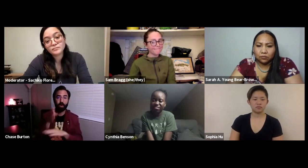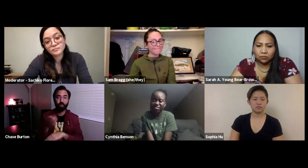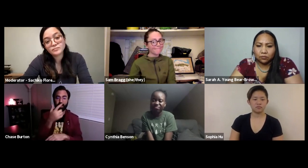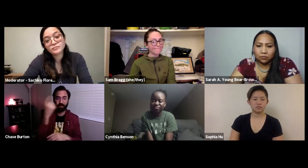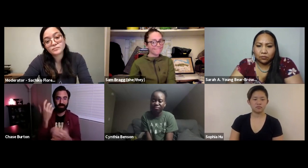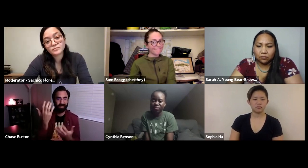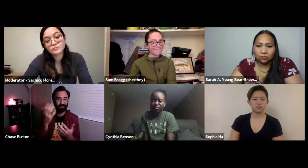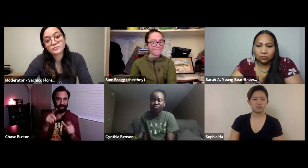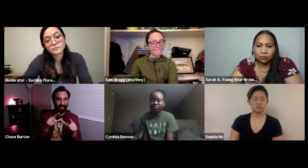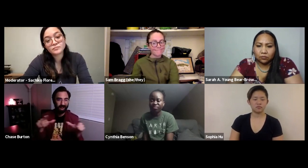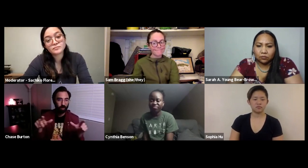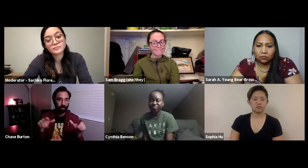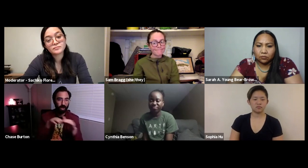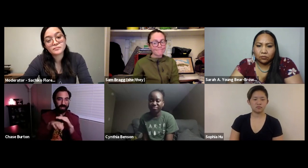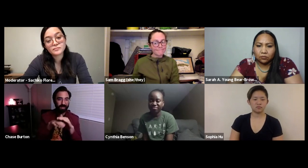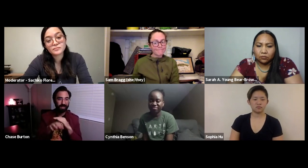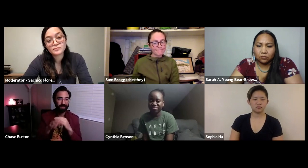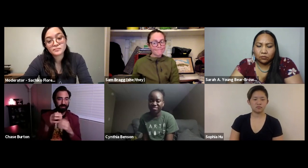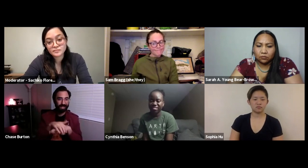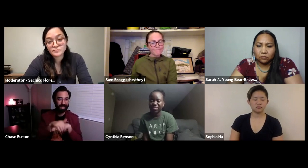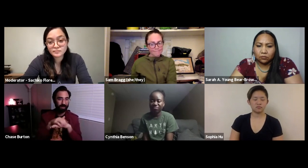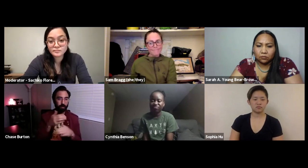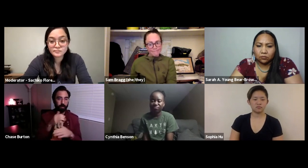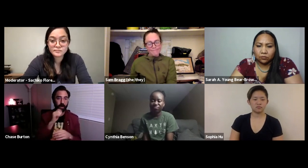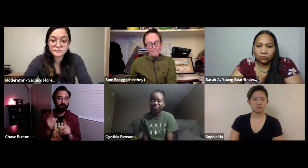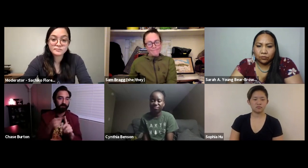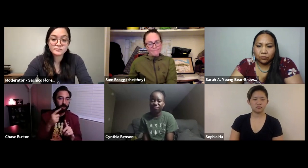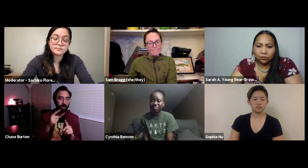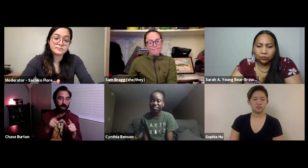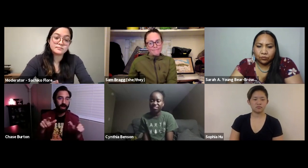to captioning it, sometimes the point doesn't get across because there's a little bit of